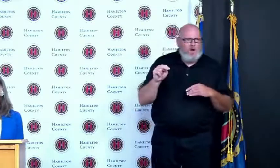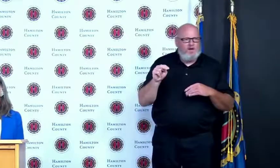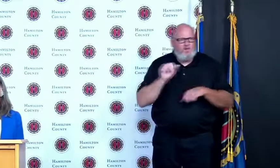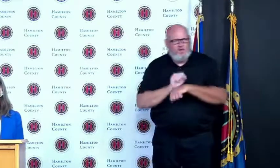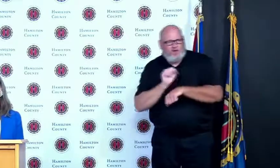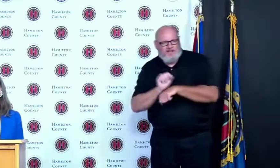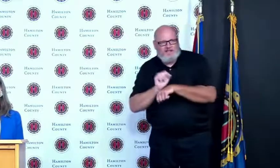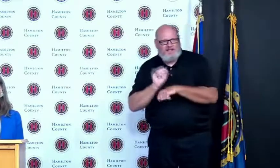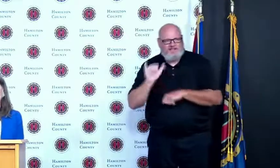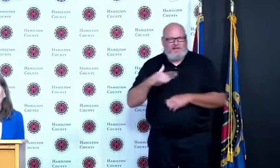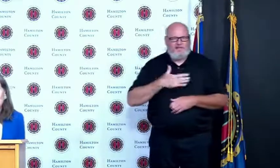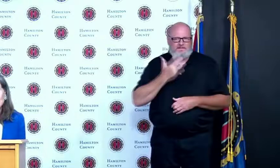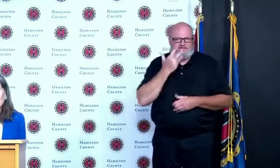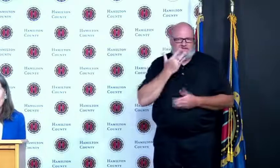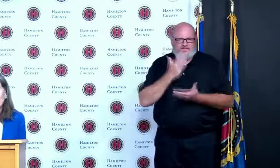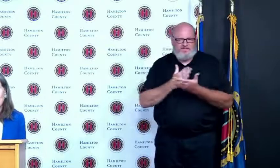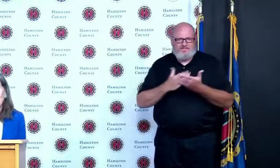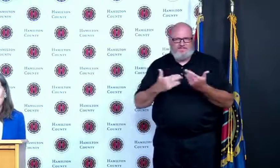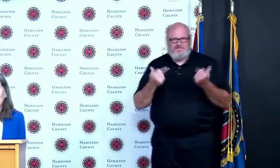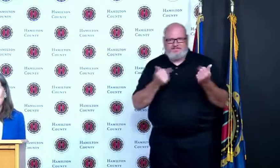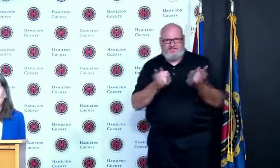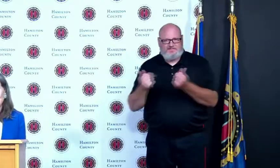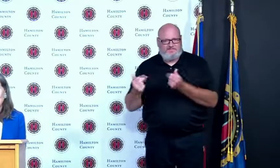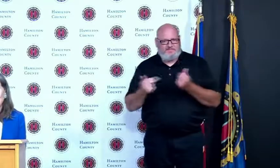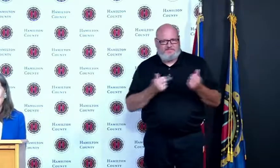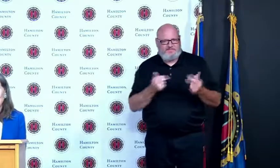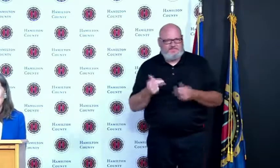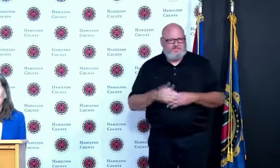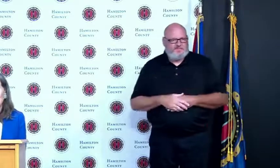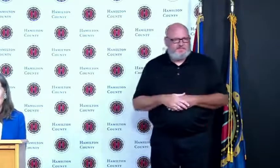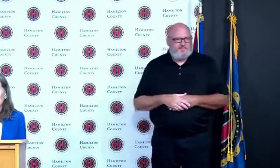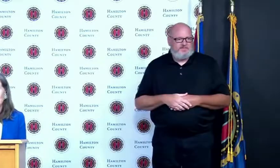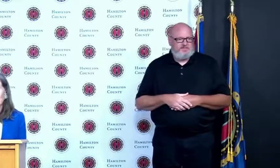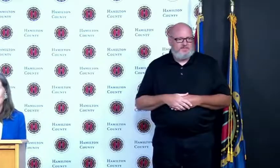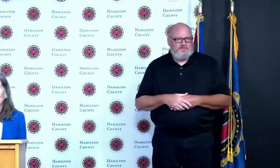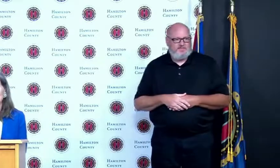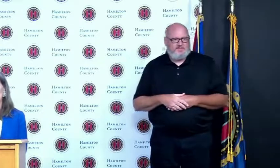what's that it's a media partner struggle with technology I get it by the way yeah